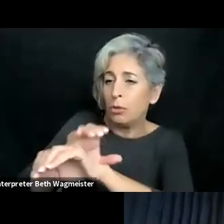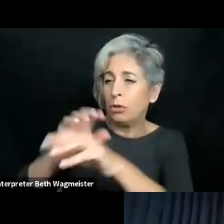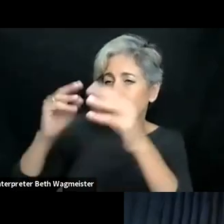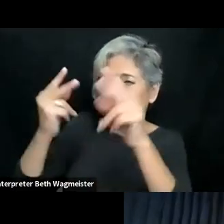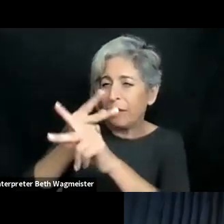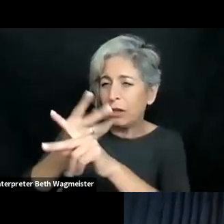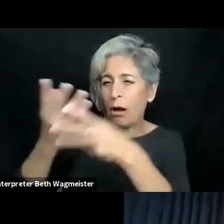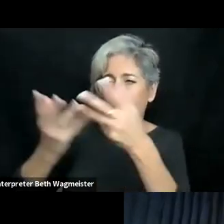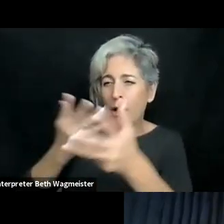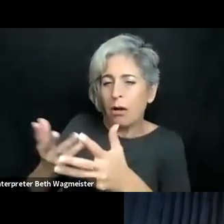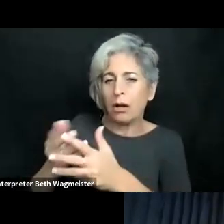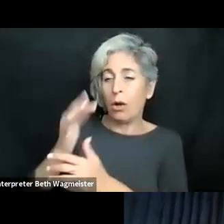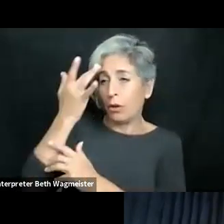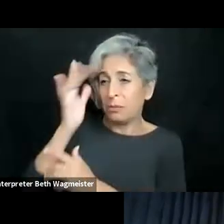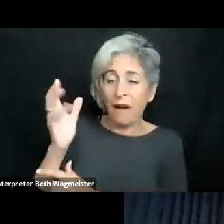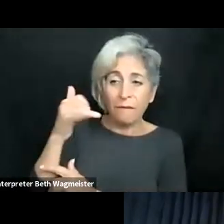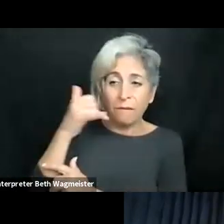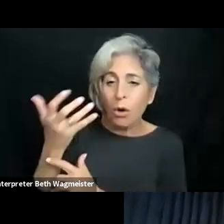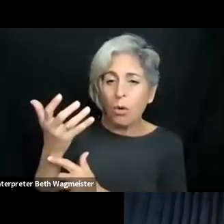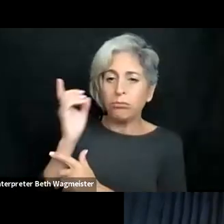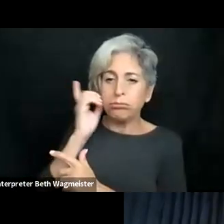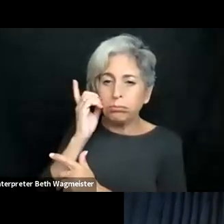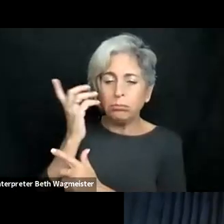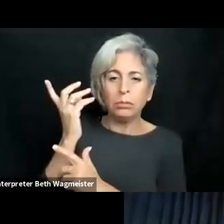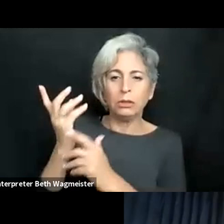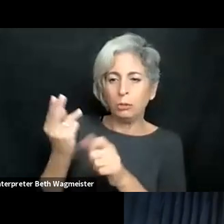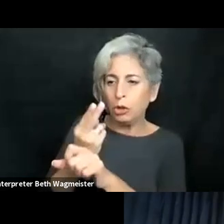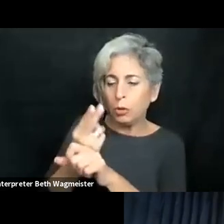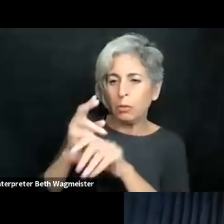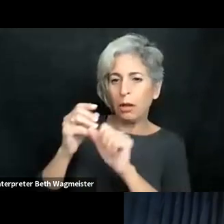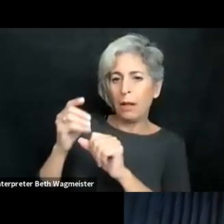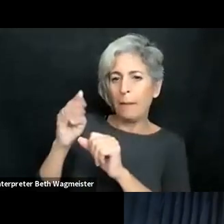If people have hands-on, another thing would be let them configure